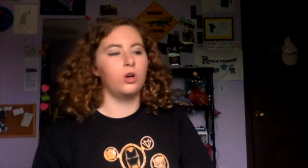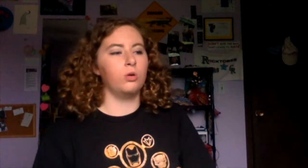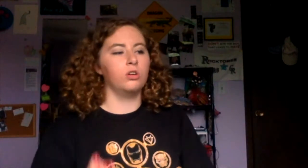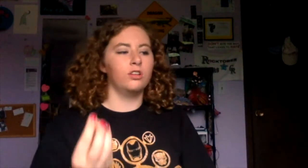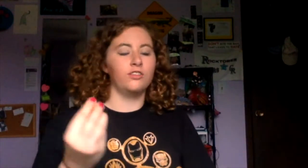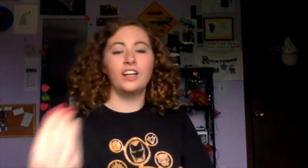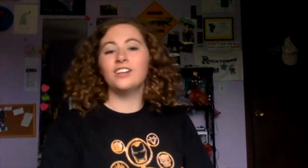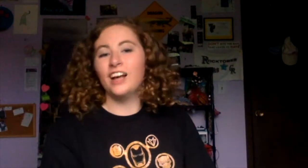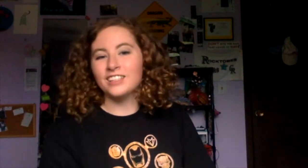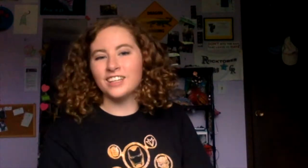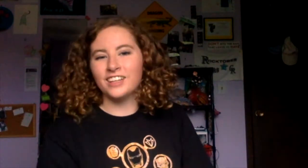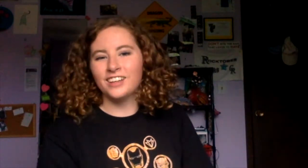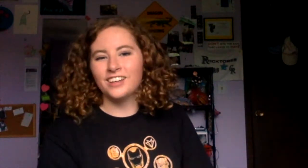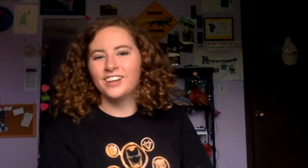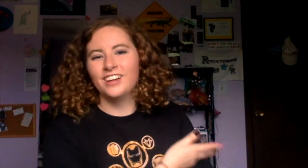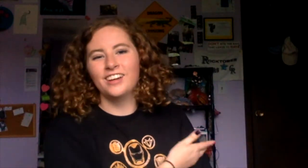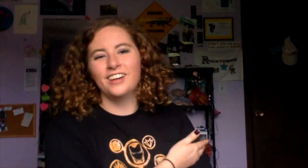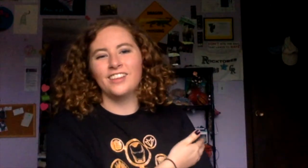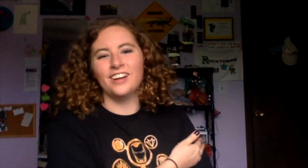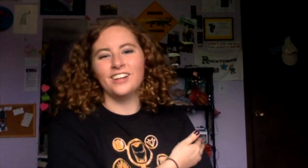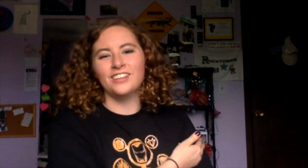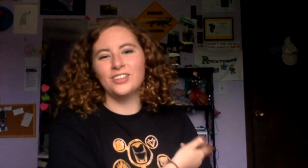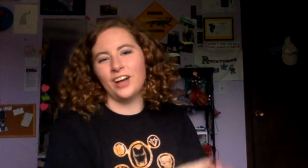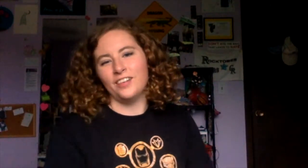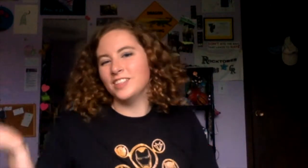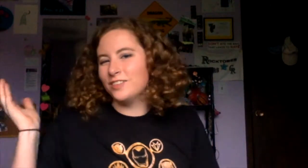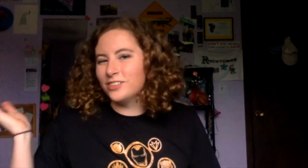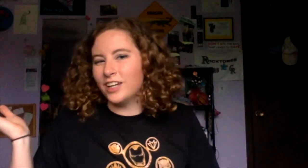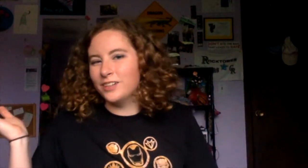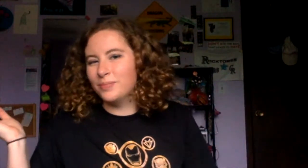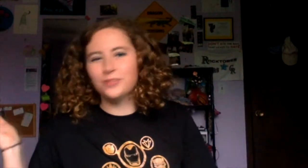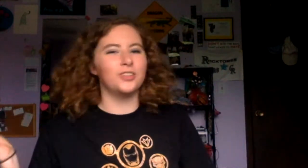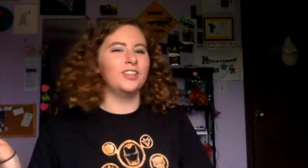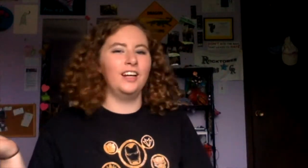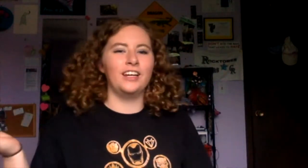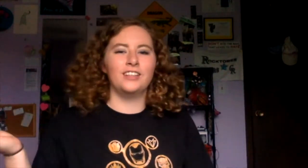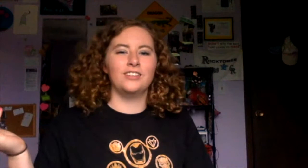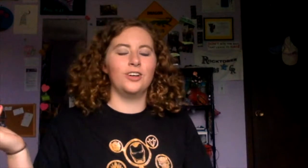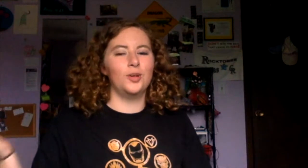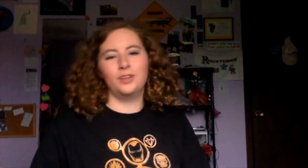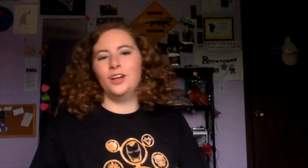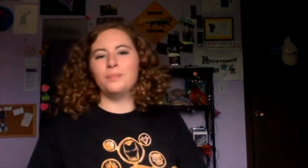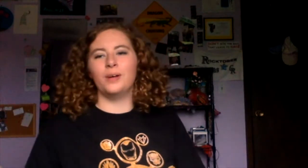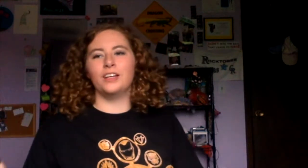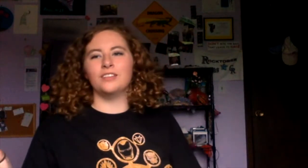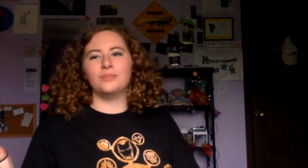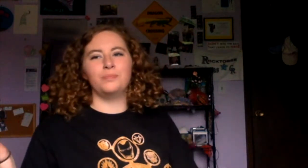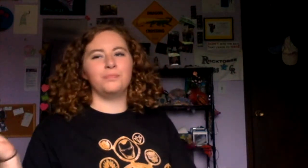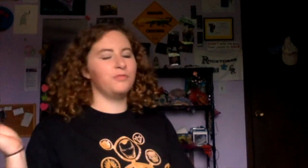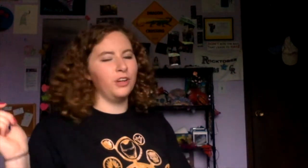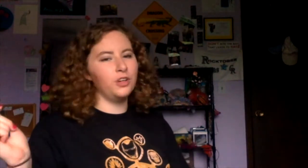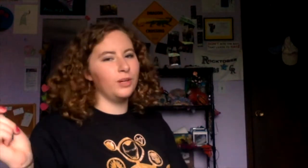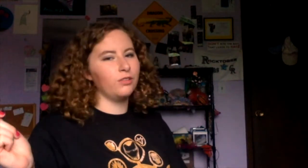Find a classic that you haven't ever read before and open it up and fight your way through